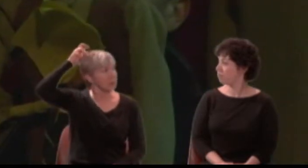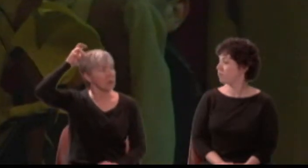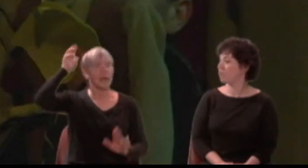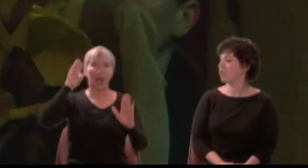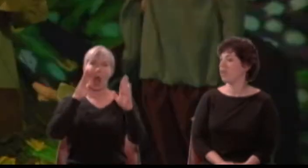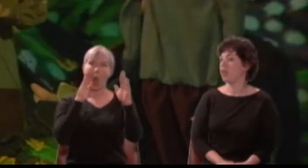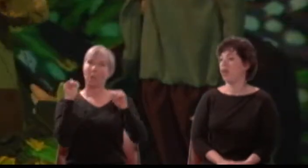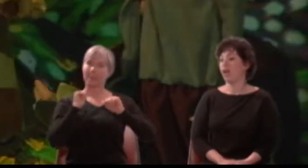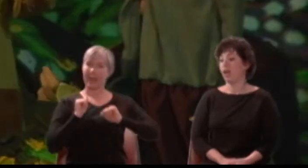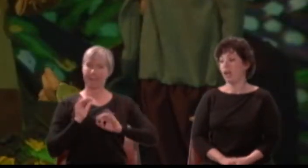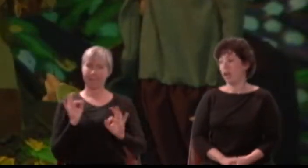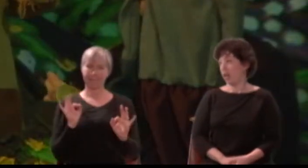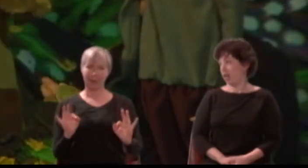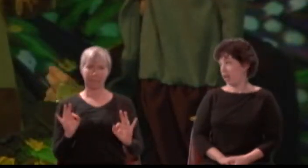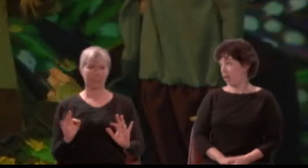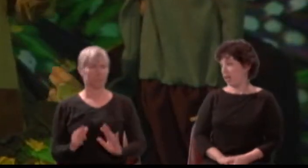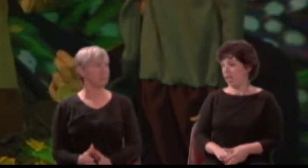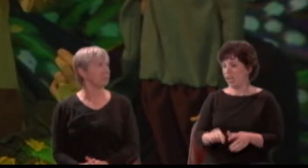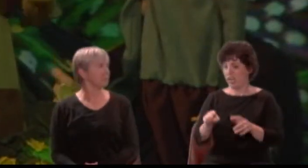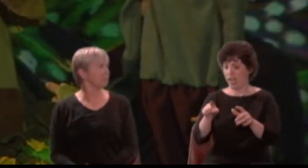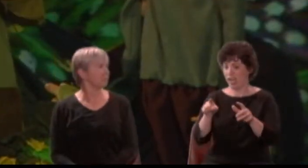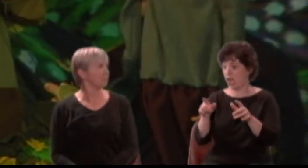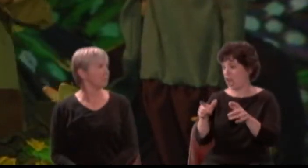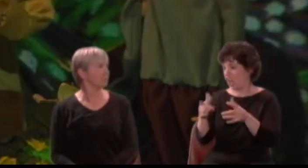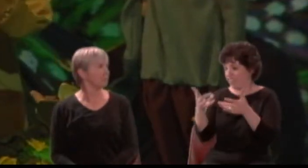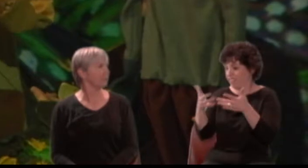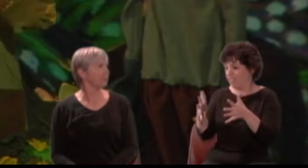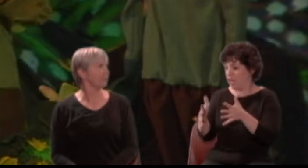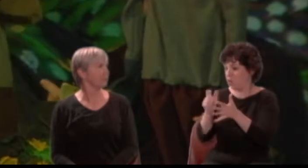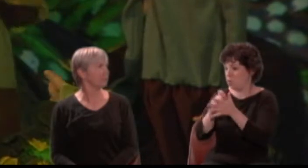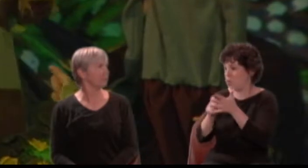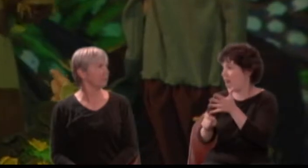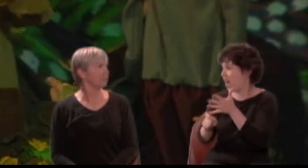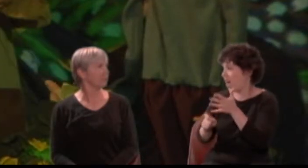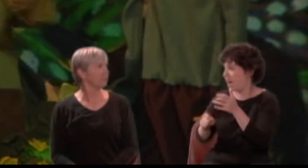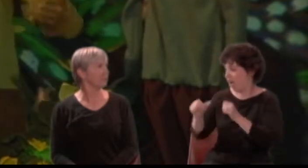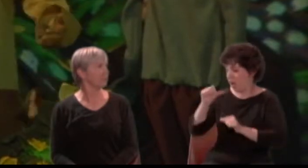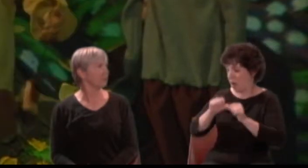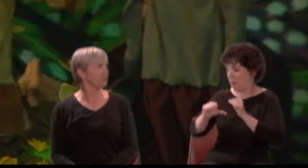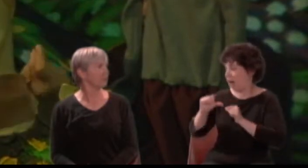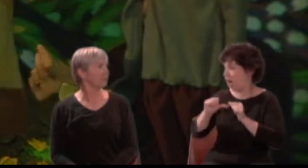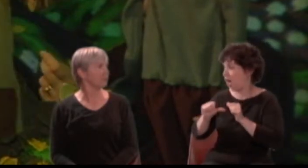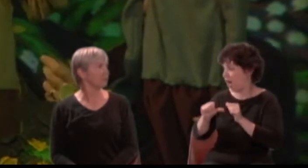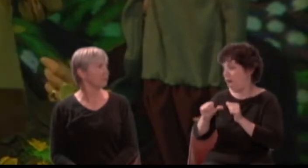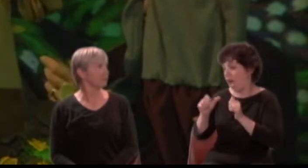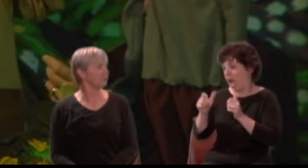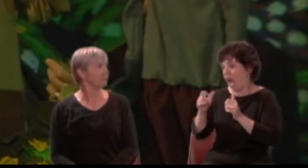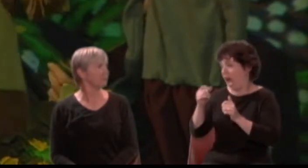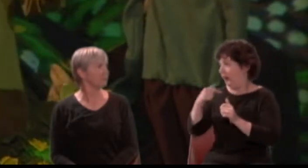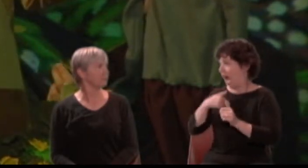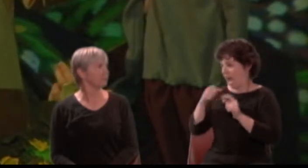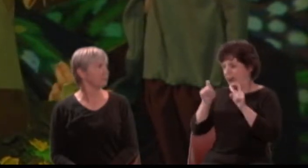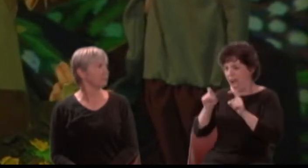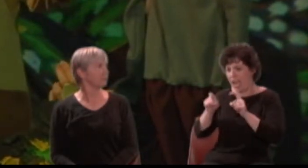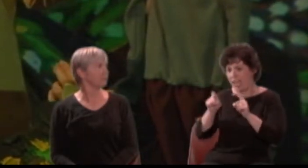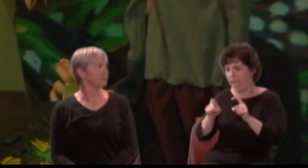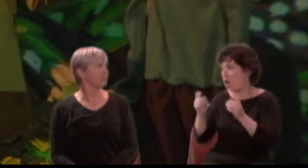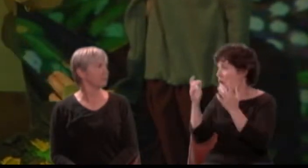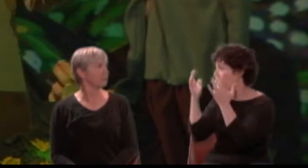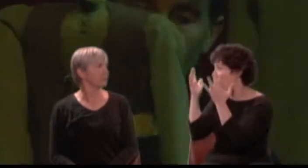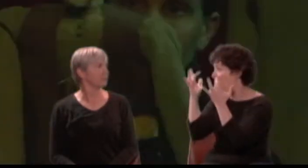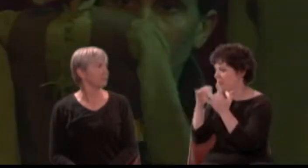Snug: Have you the lion's part written? Pray you, if it be, give it me, for I am slow of study.